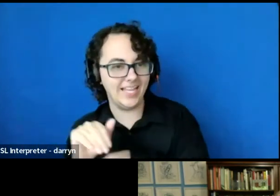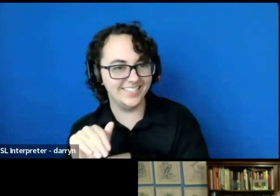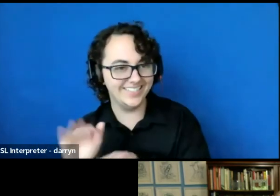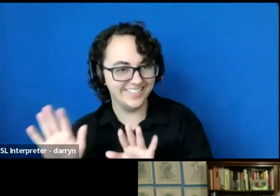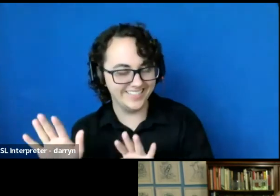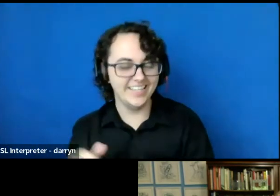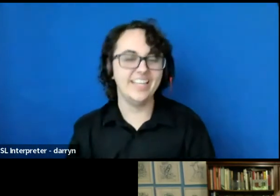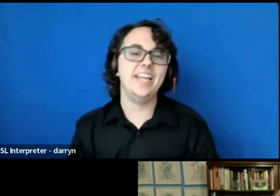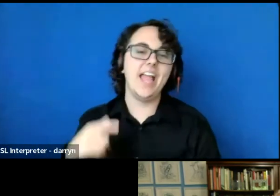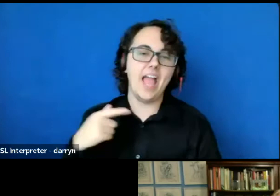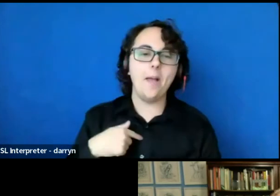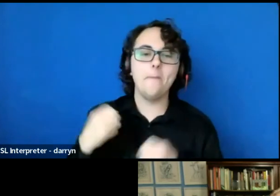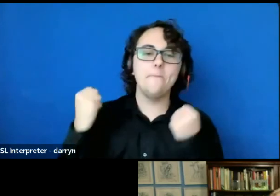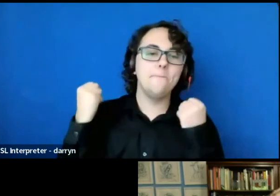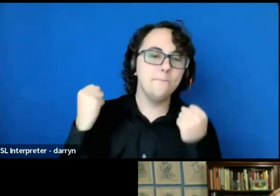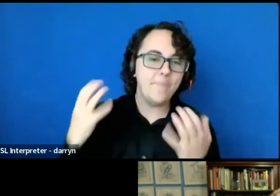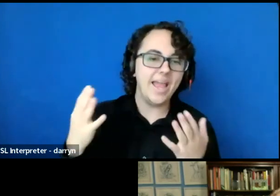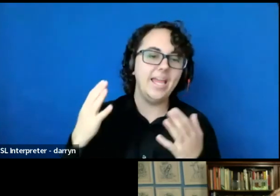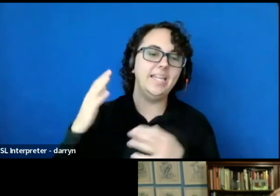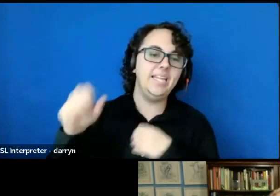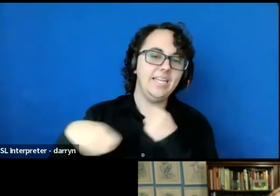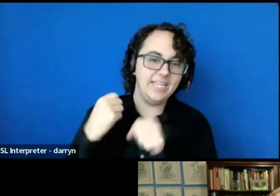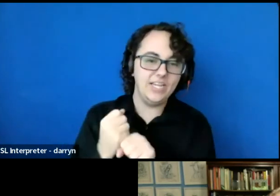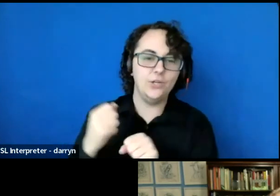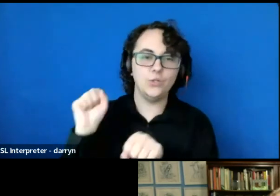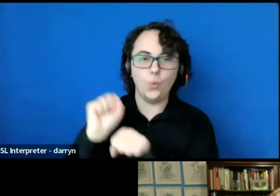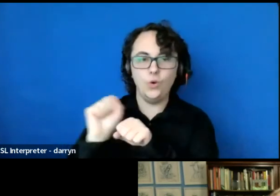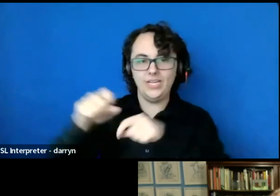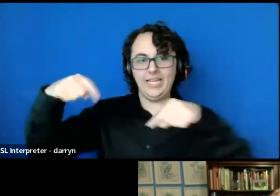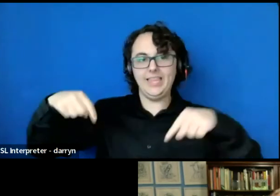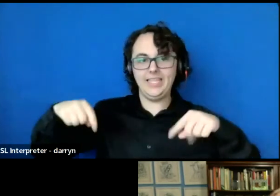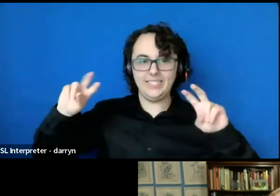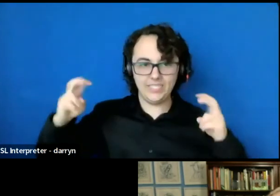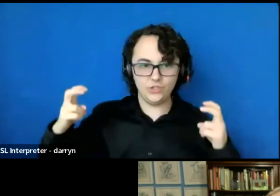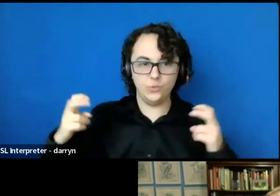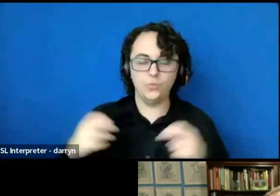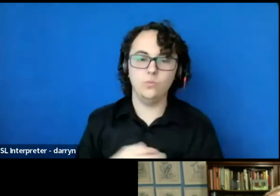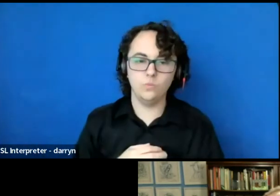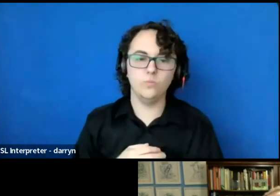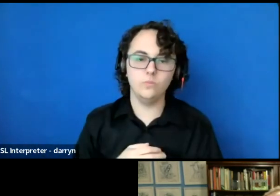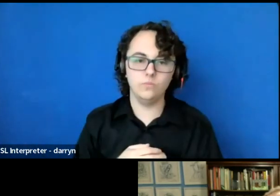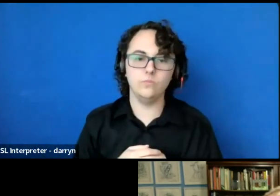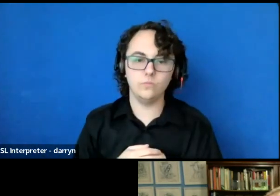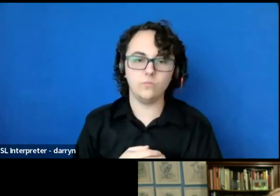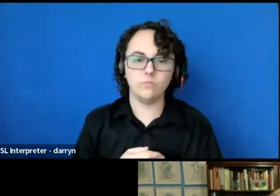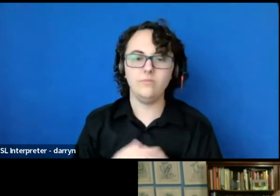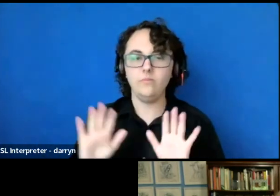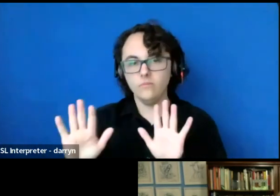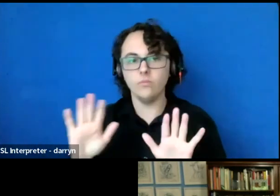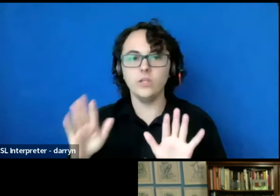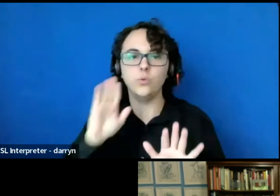yeah, many years working on this issue. So I'm gonna just kind of give you a little bit of an overview.